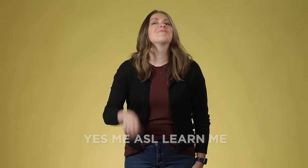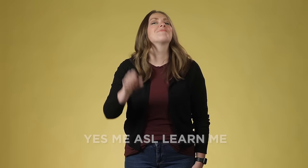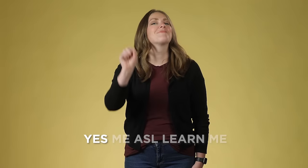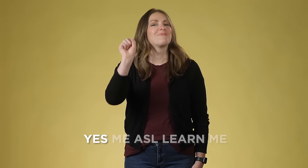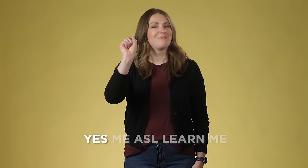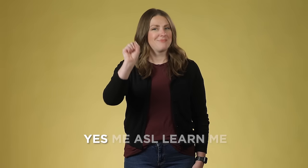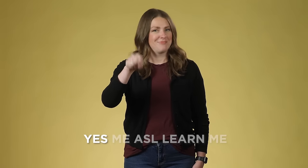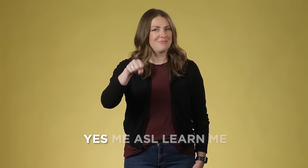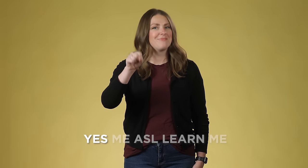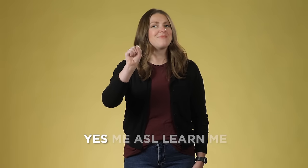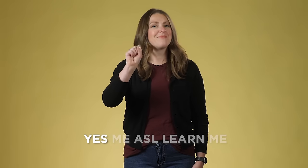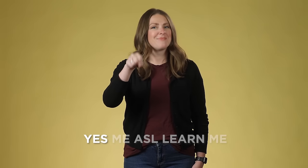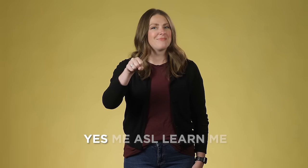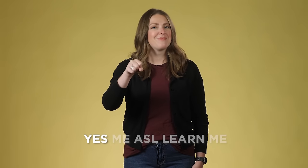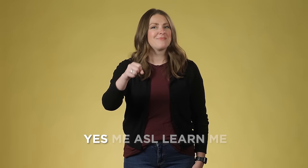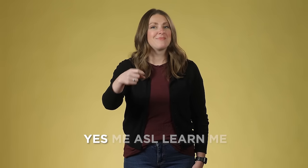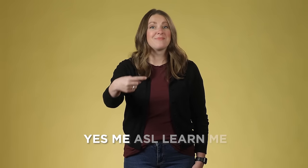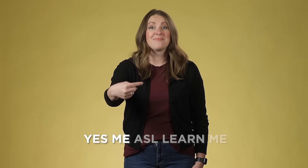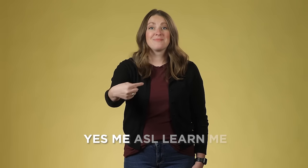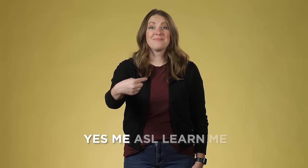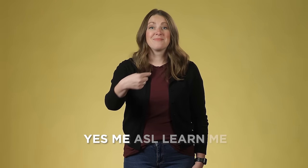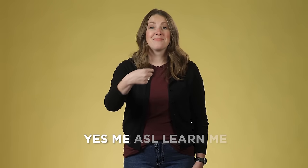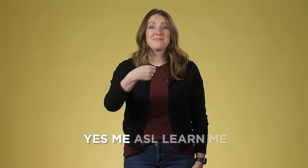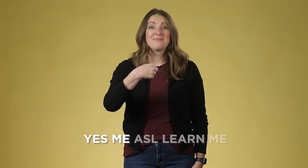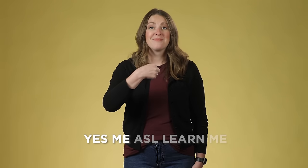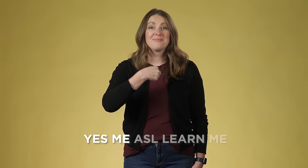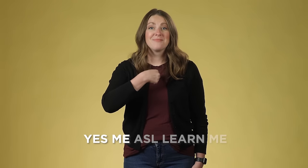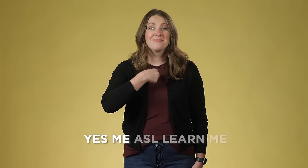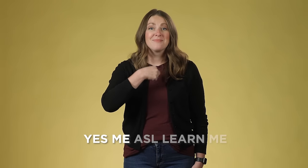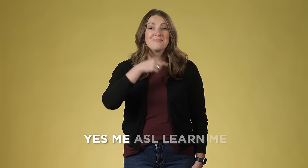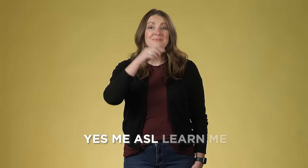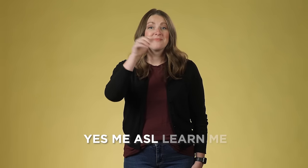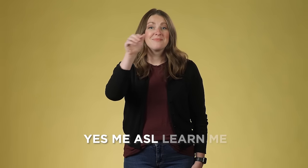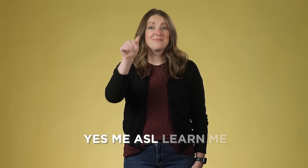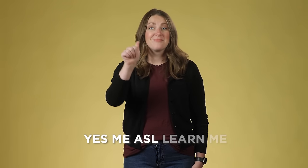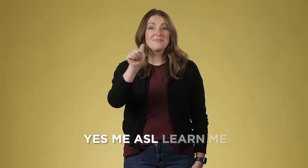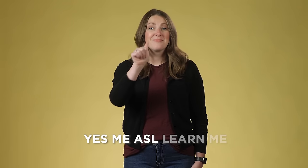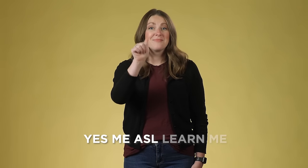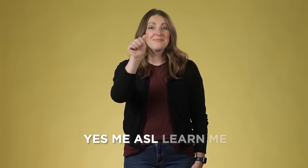Yes, you can help me. 'Yes help me.'